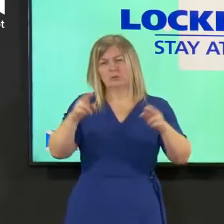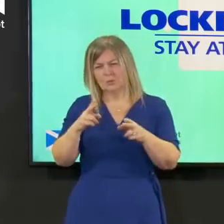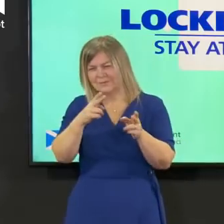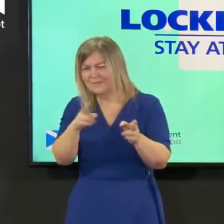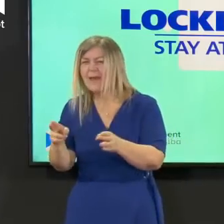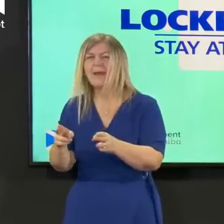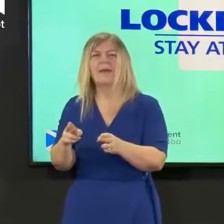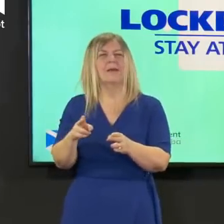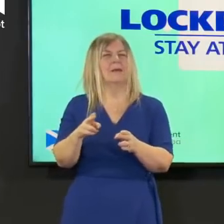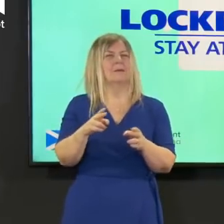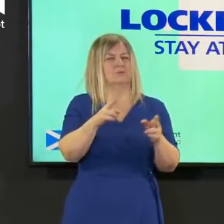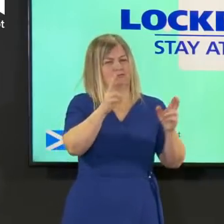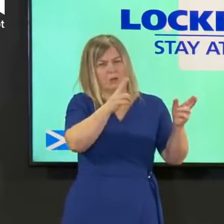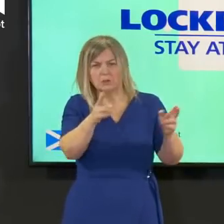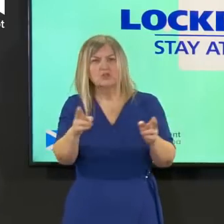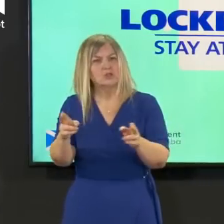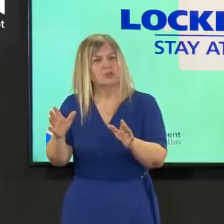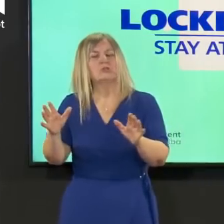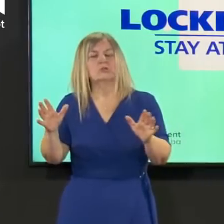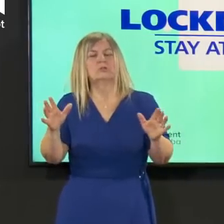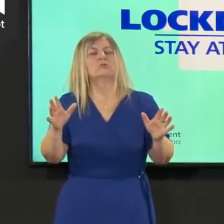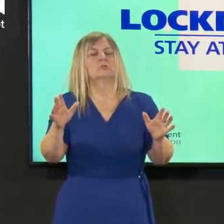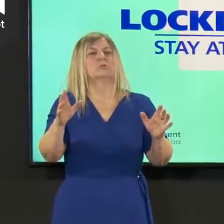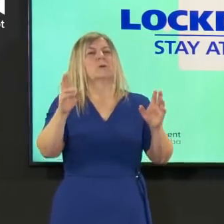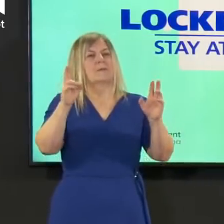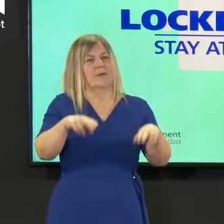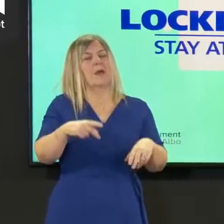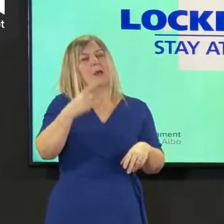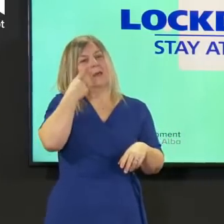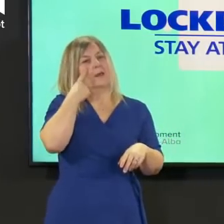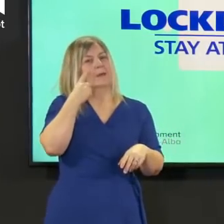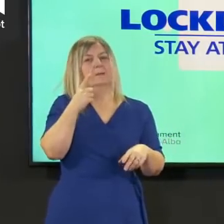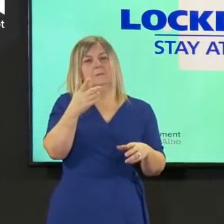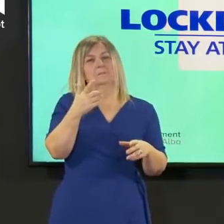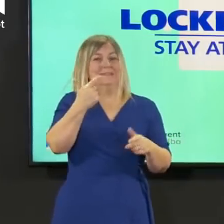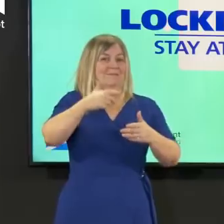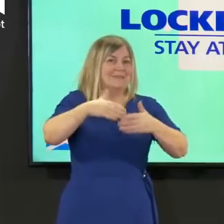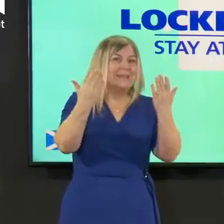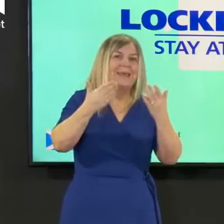day average that gregor has talked about that we talk about frequently at these briefings